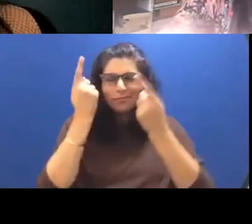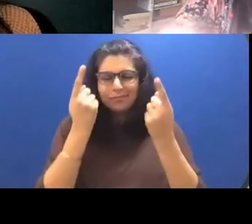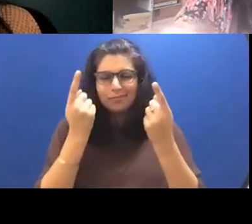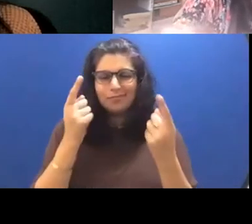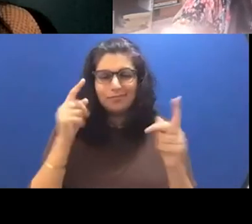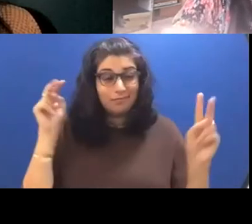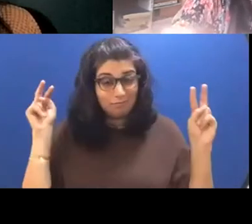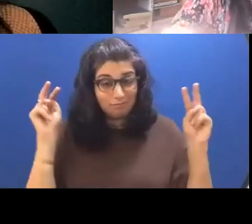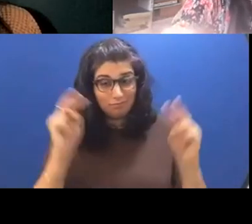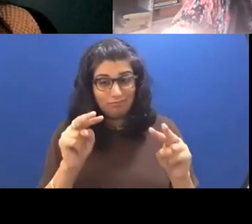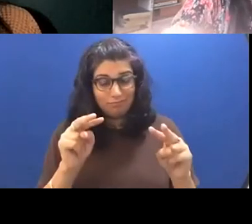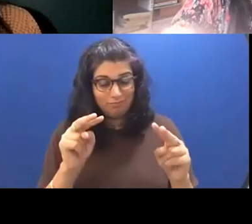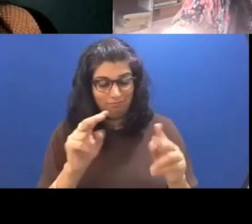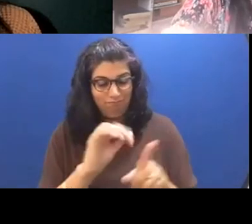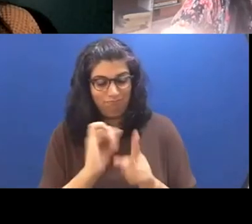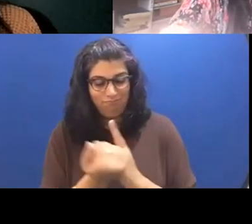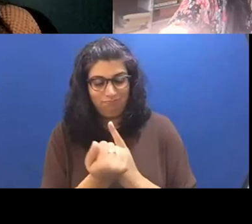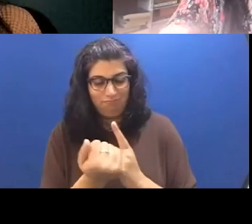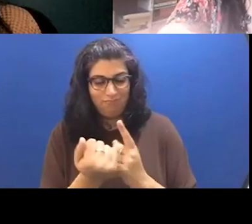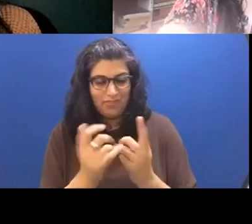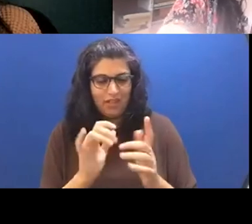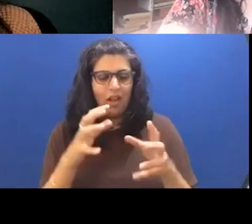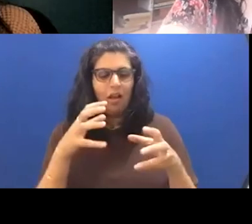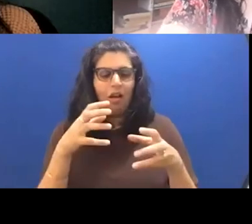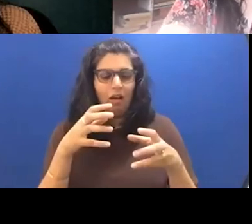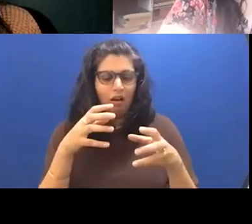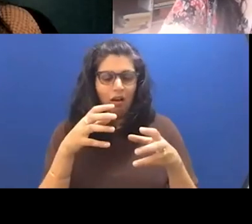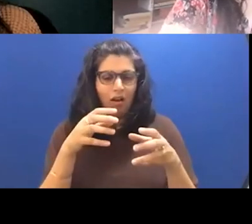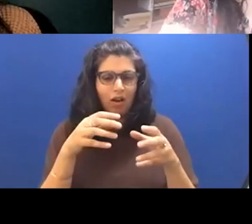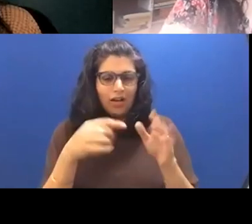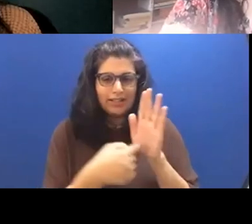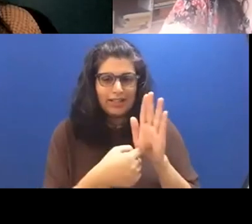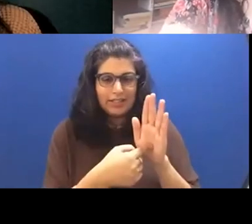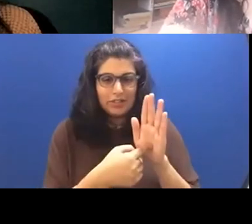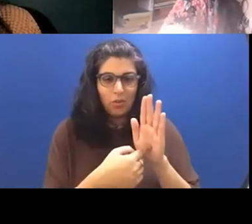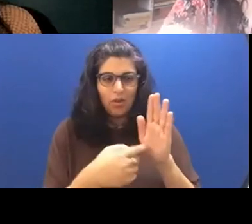scene and see that was kind of a microcosm of the larger narrative of the story of the